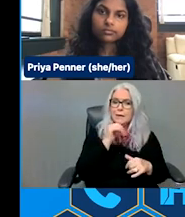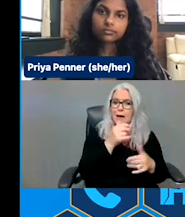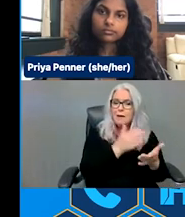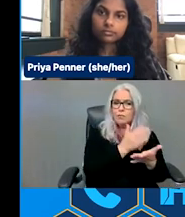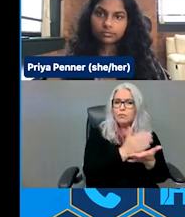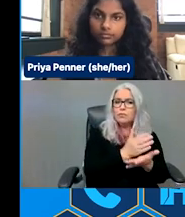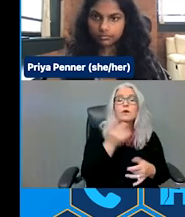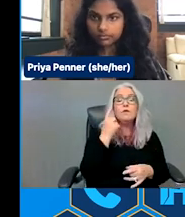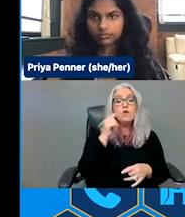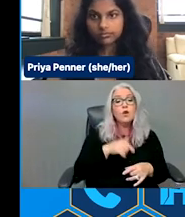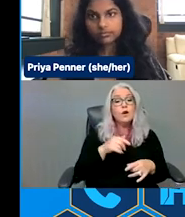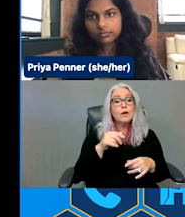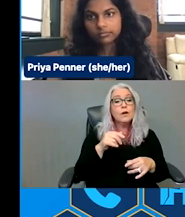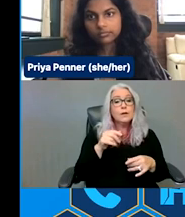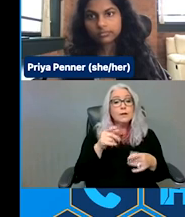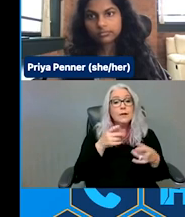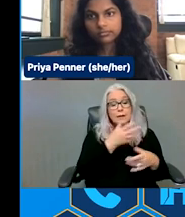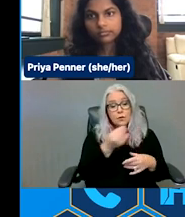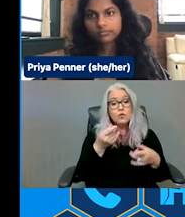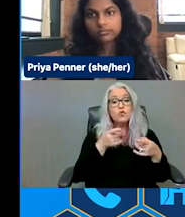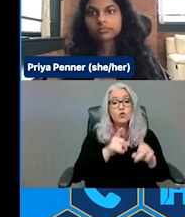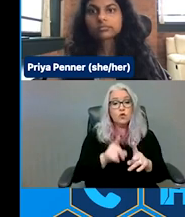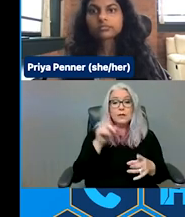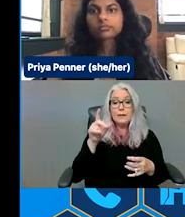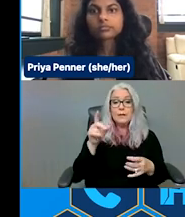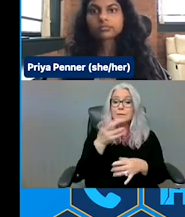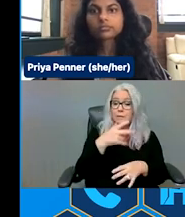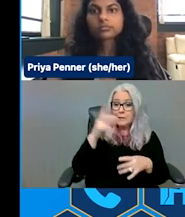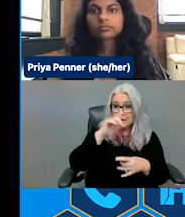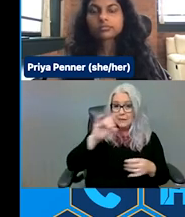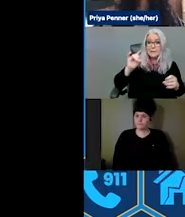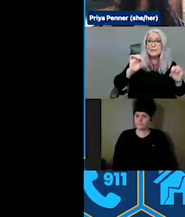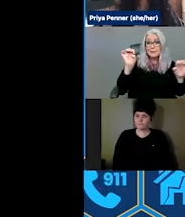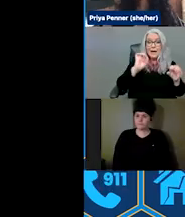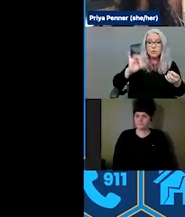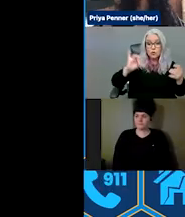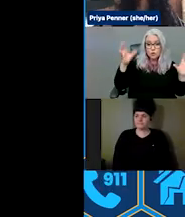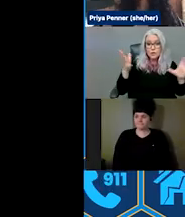cannot discriminate. This new re-introduction this